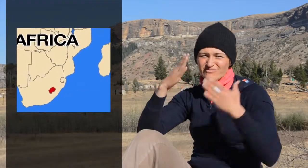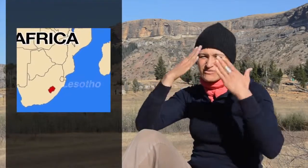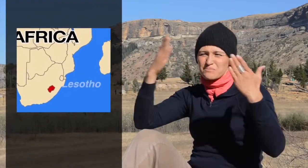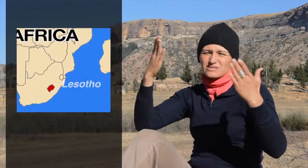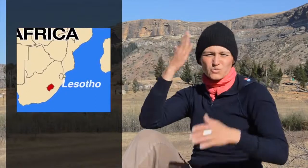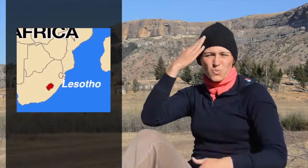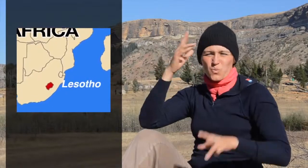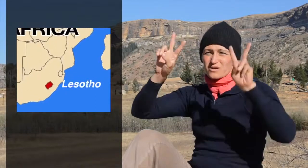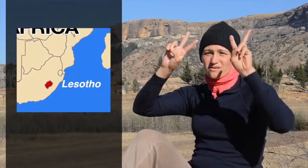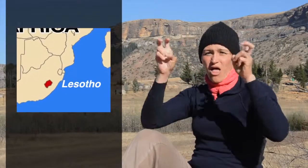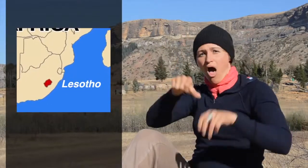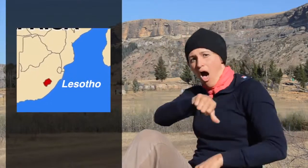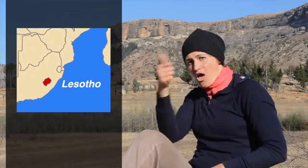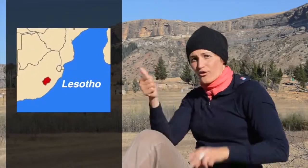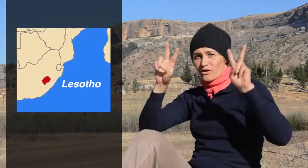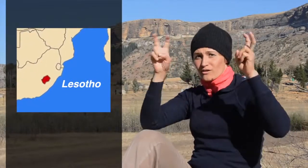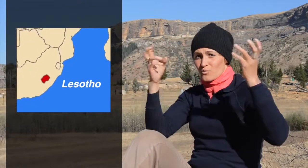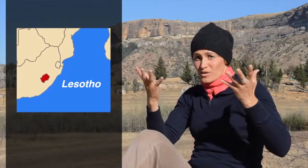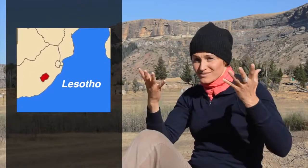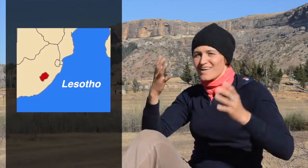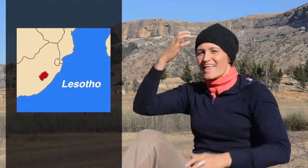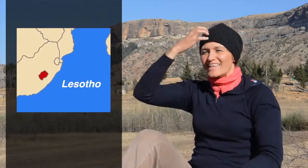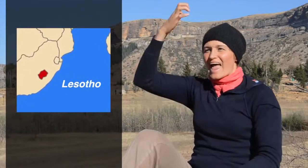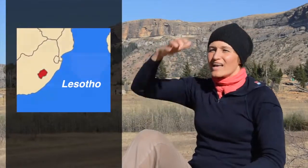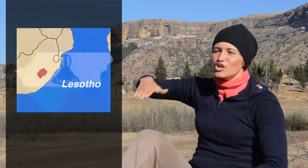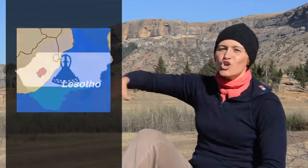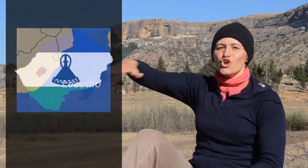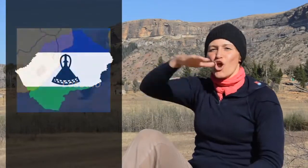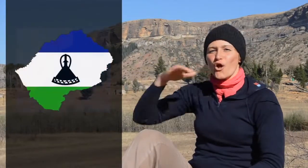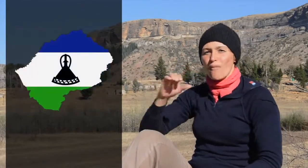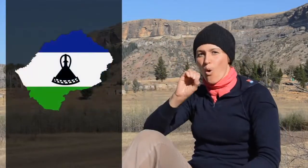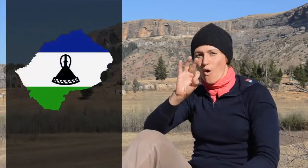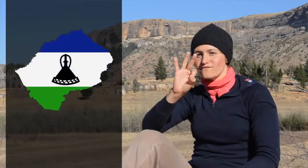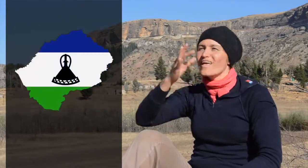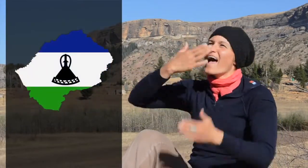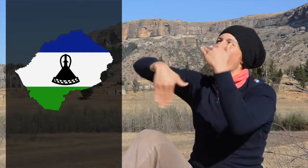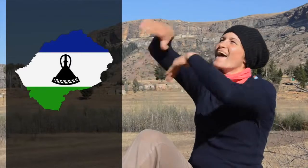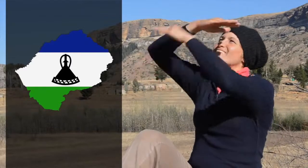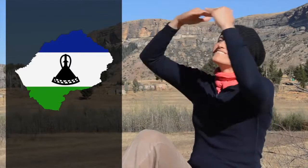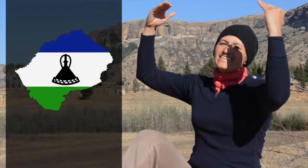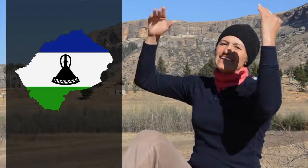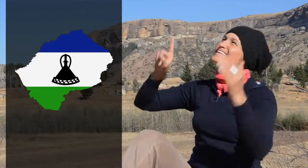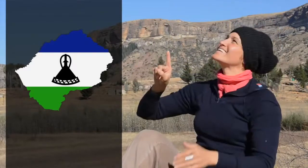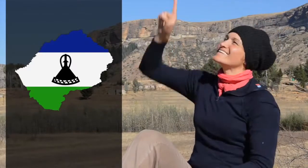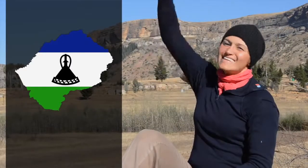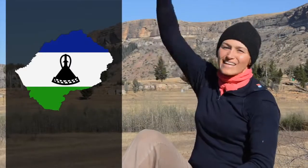famously known as Kingdom of Heaven or the Skies.